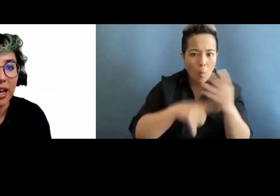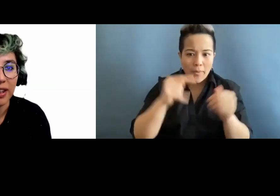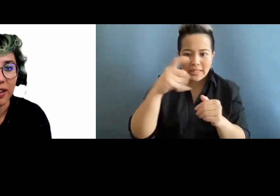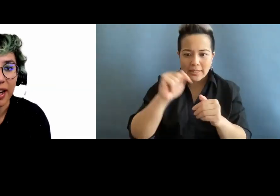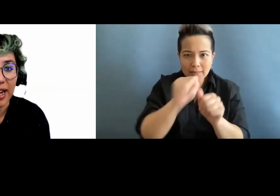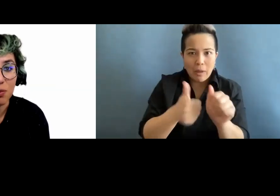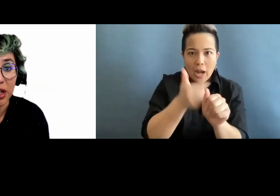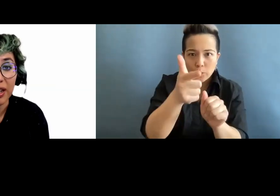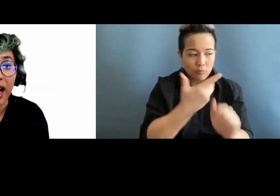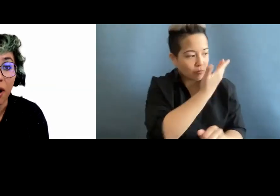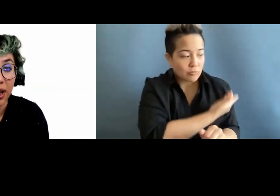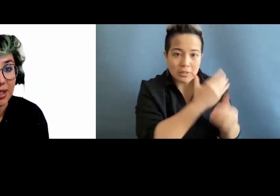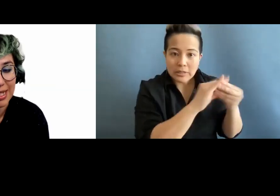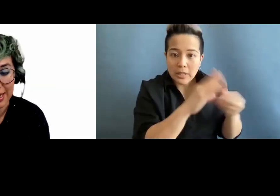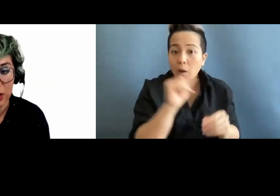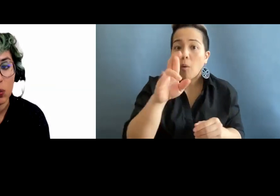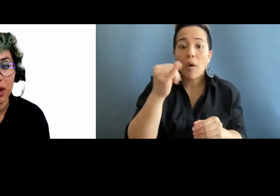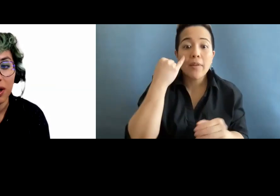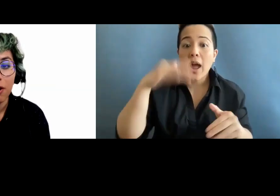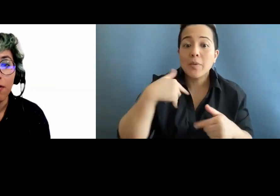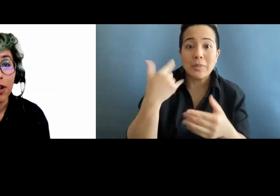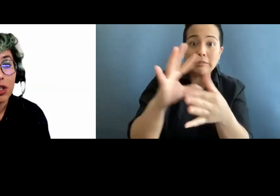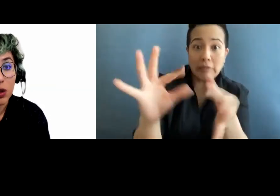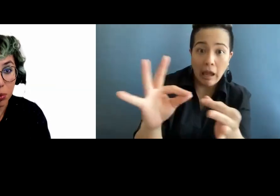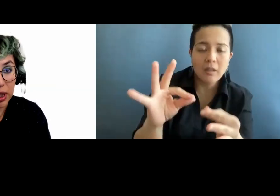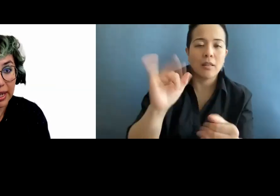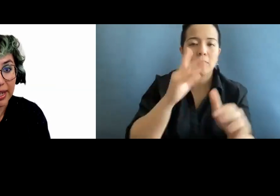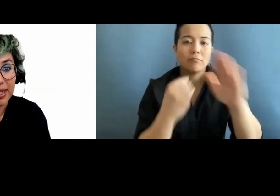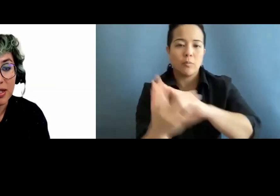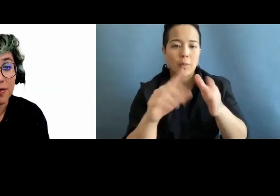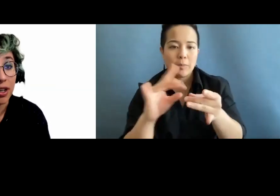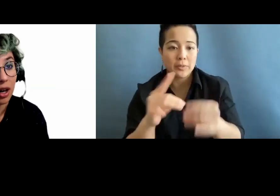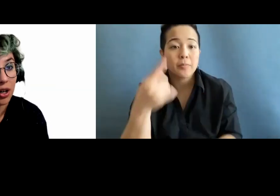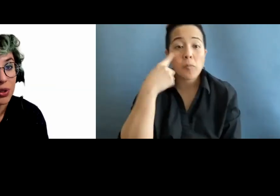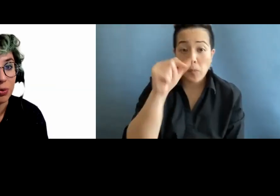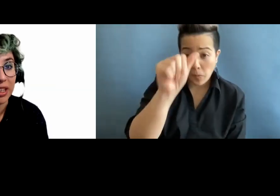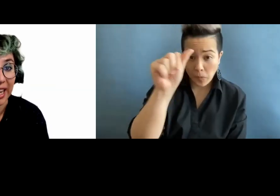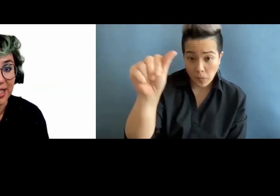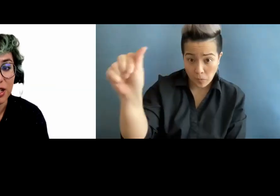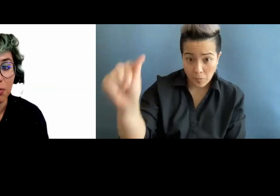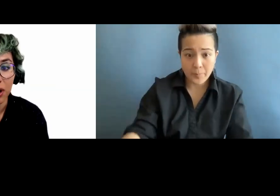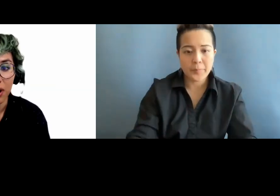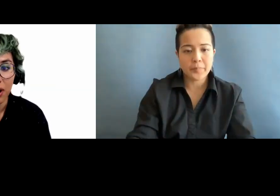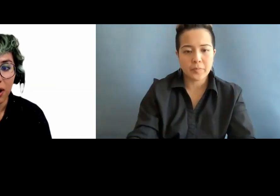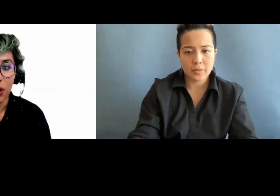anything that hasn't been narrated says. For AAA and this is very hard to get you